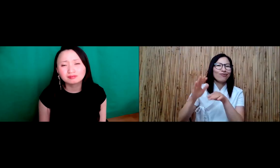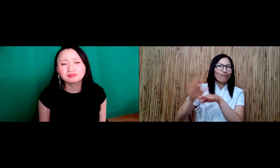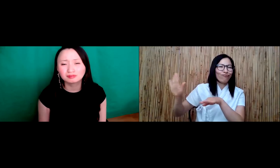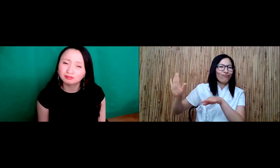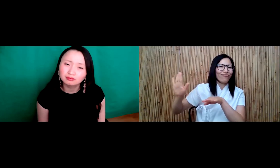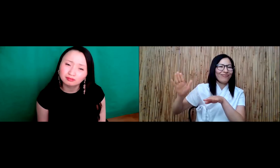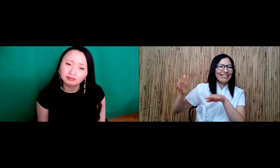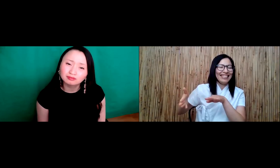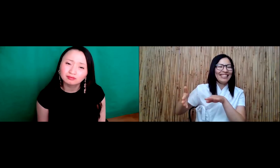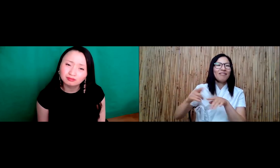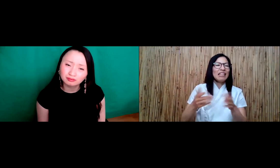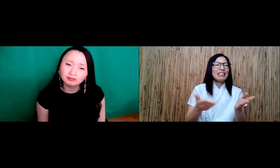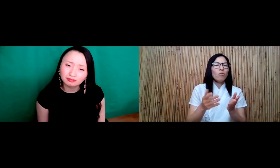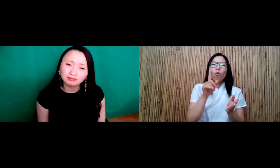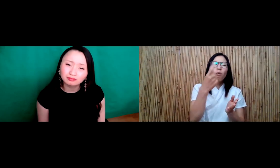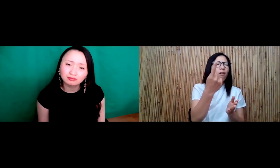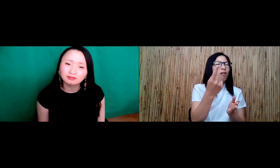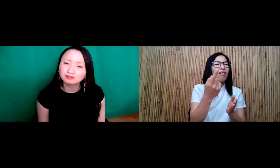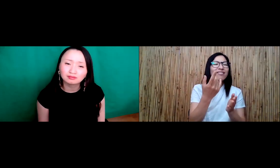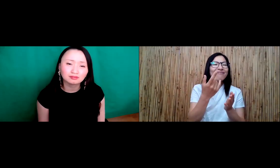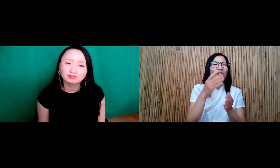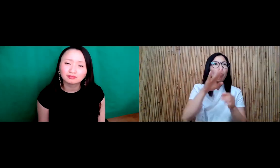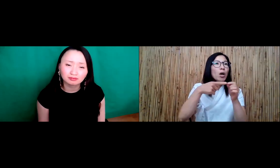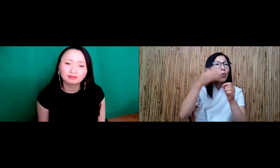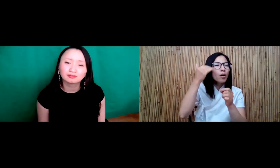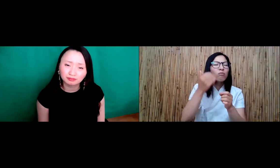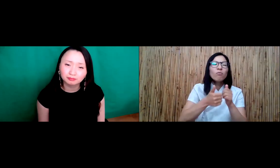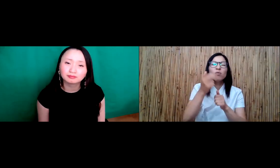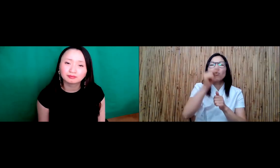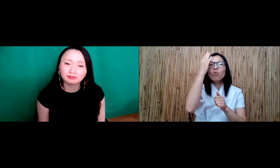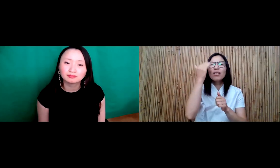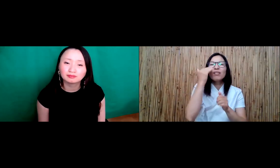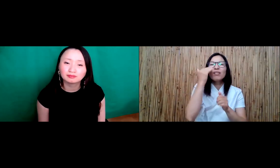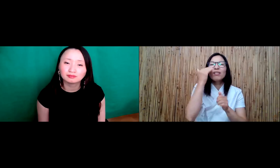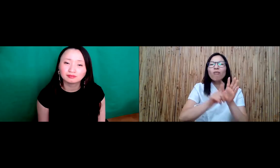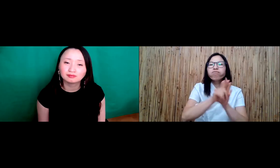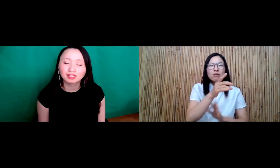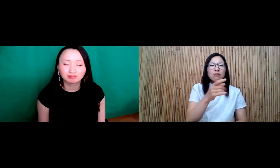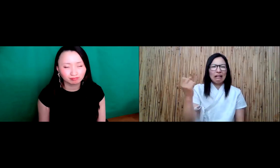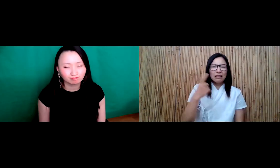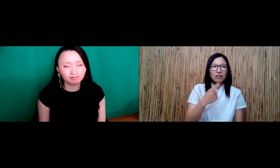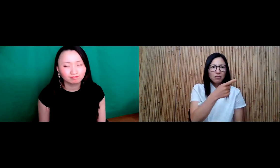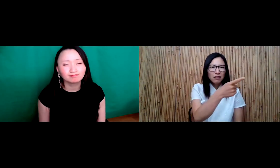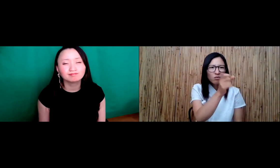sometimes certain America we see it on the news.